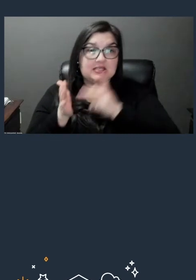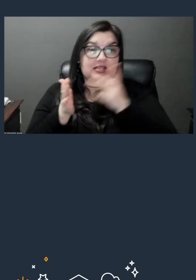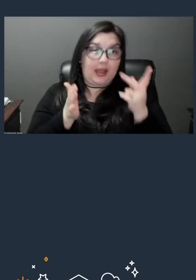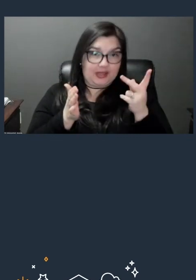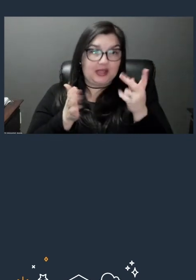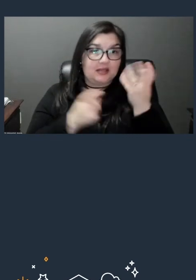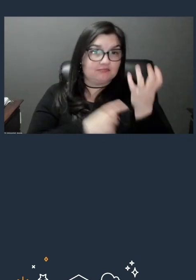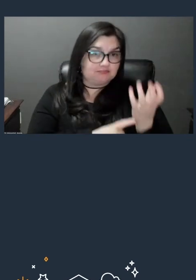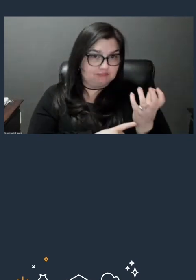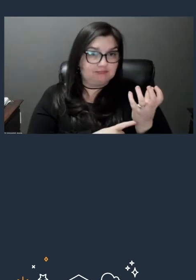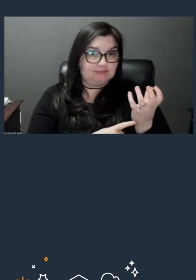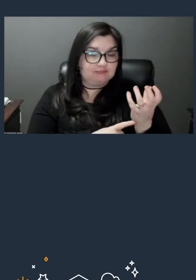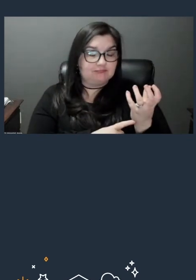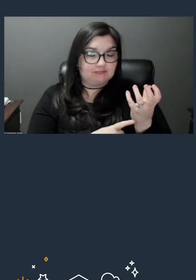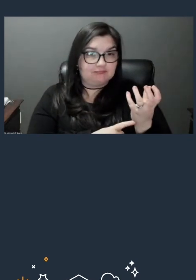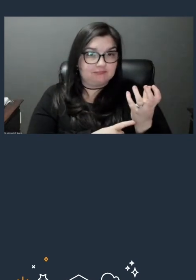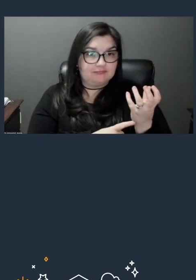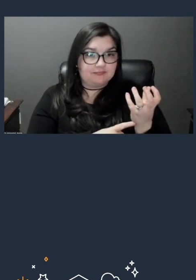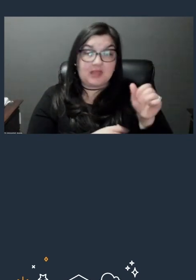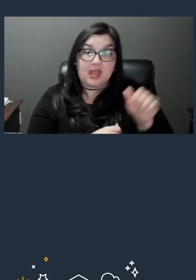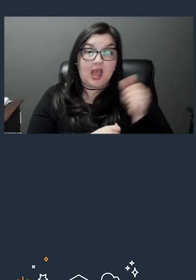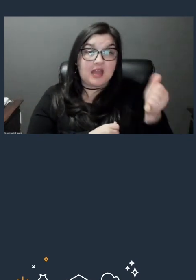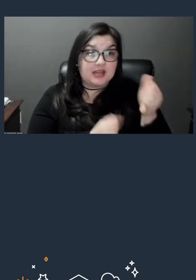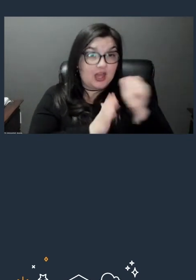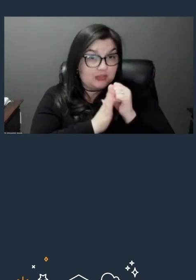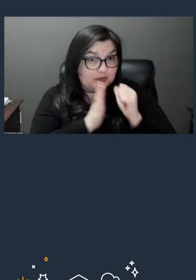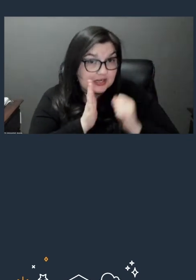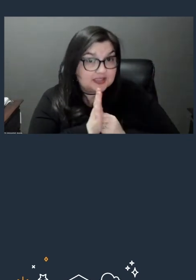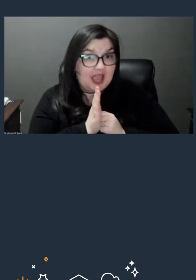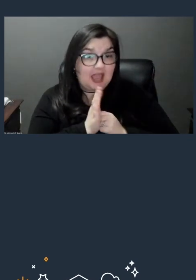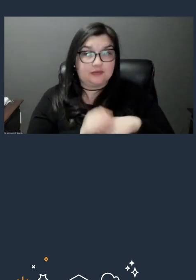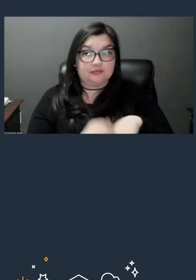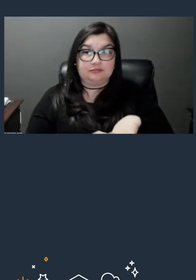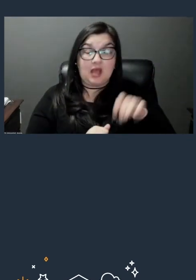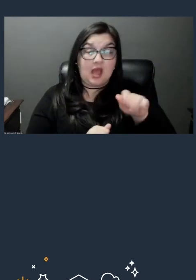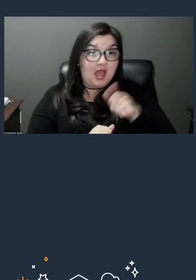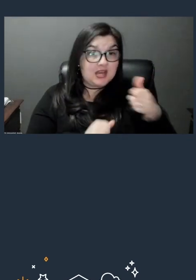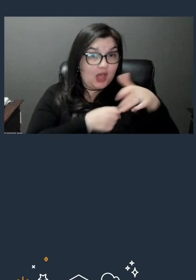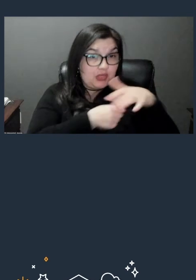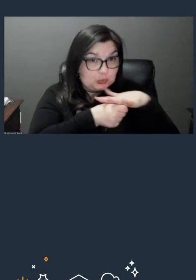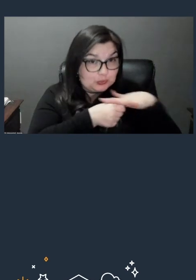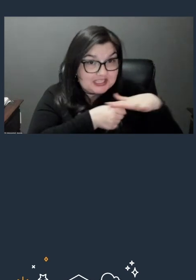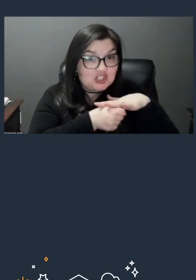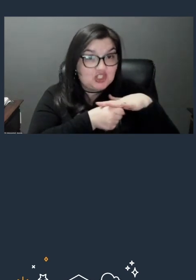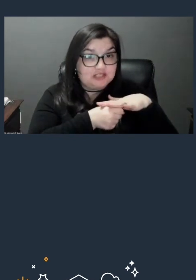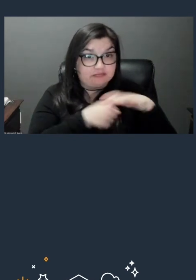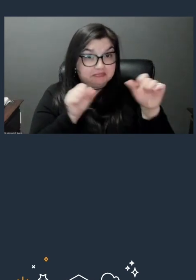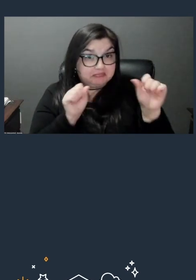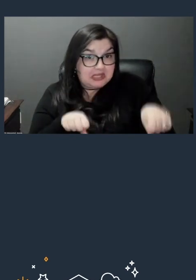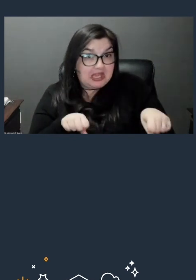into another account, could even be in another region. And that's a, you know, that's a very straightforward